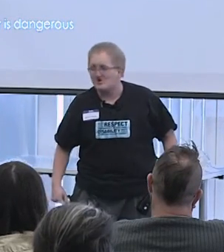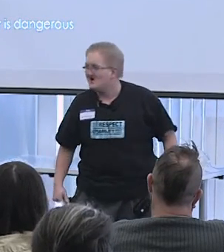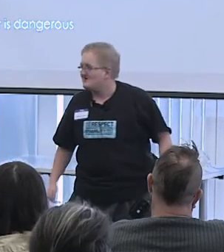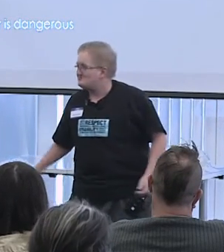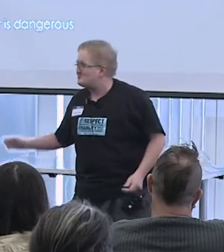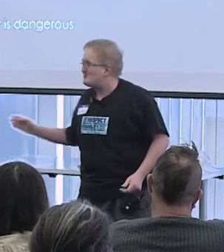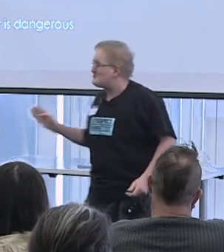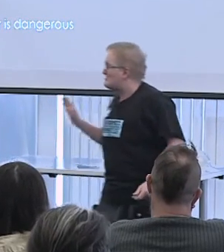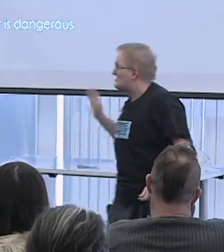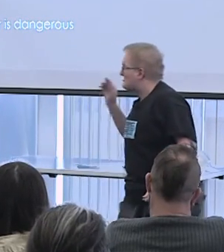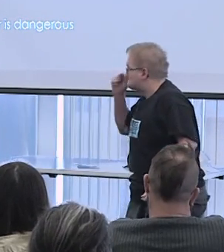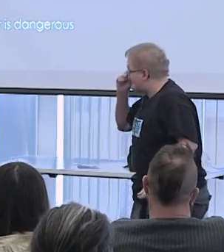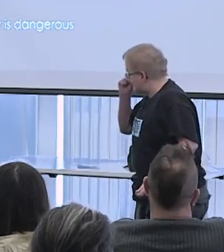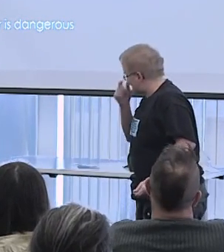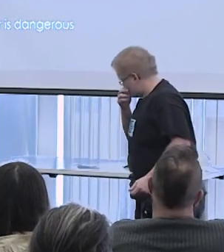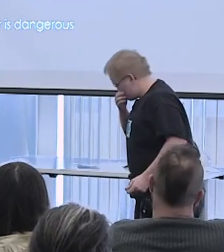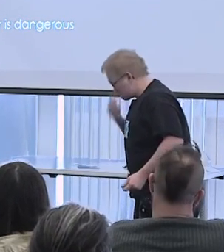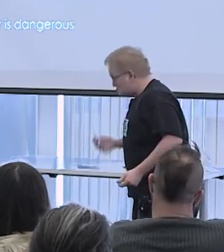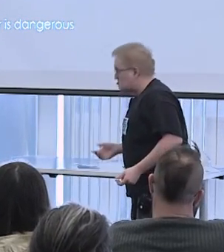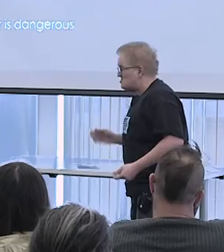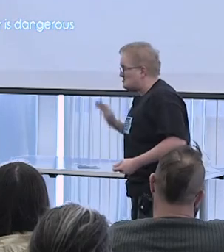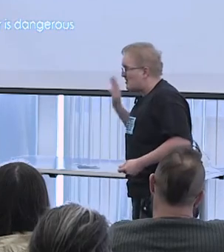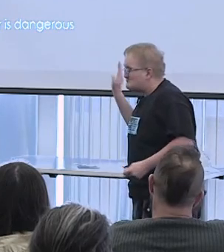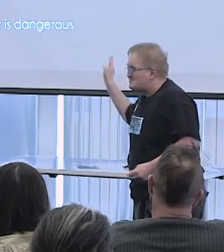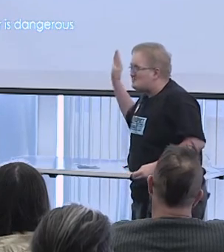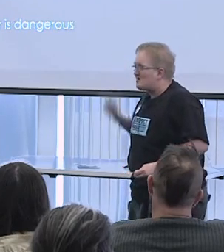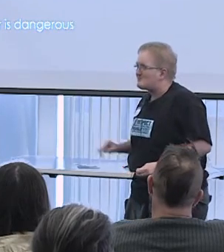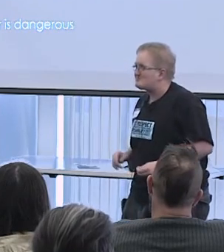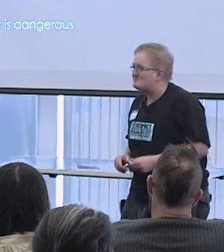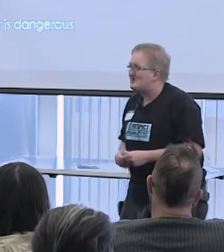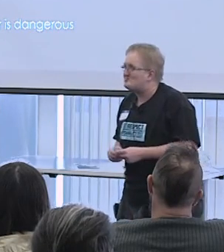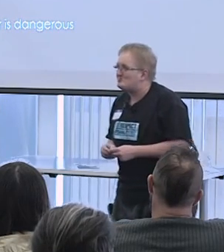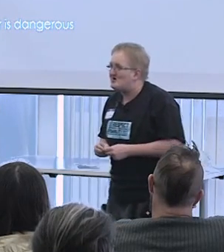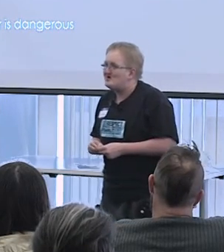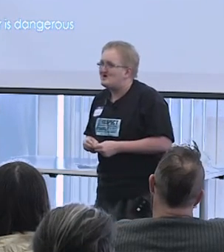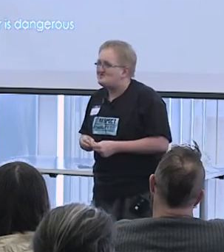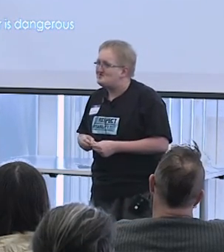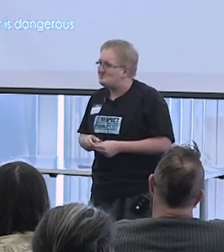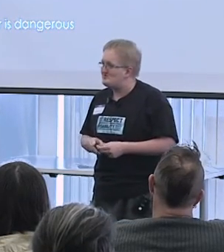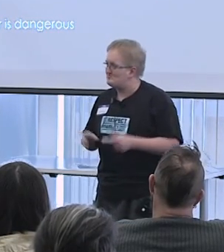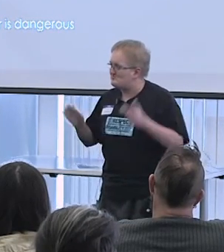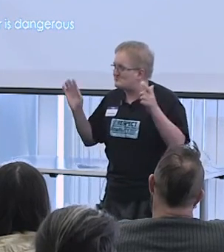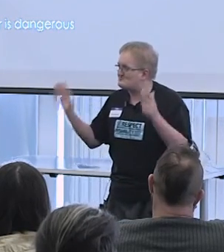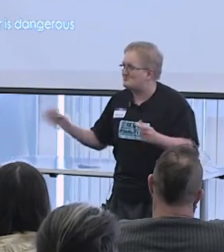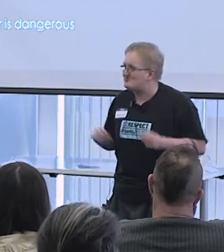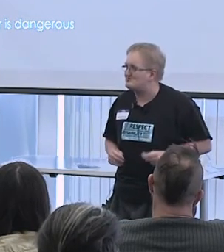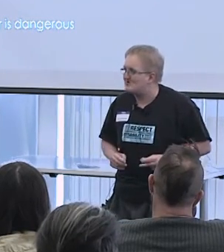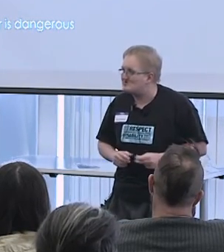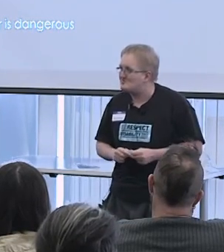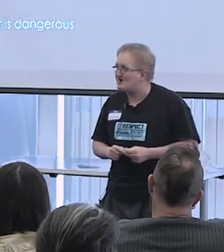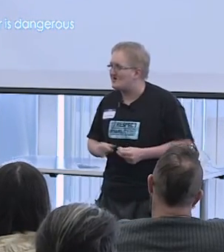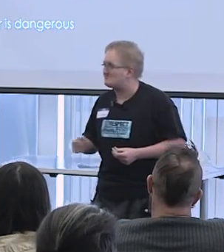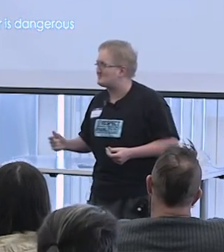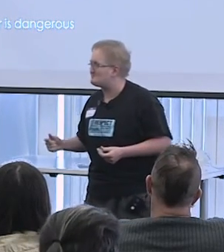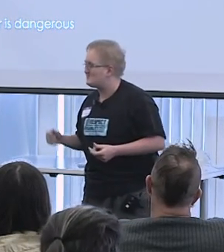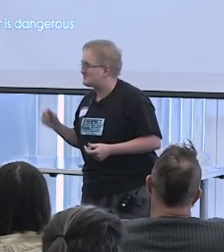So I'm gonna talk about some of the underlying ideas here that's in the more theoretical aspect of things,